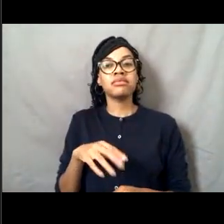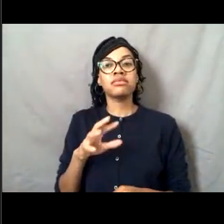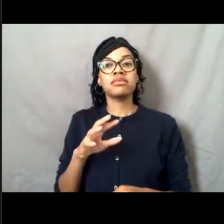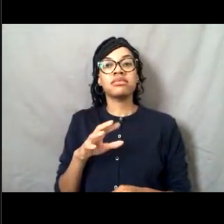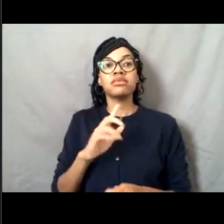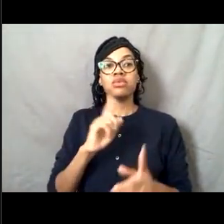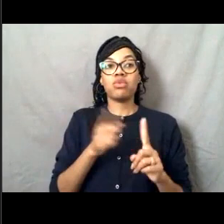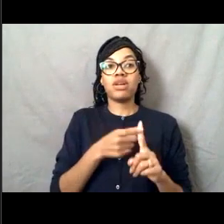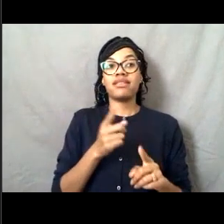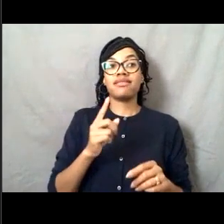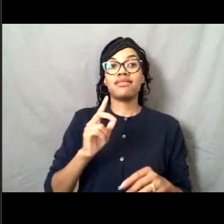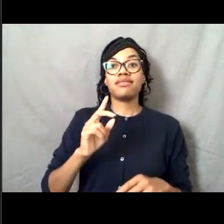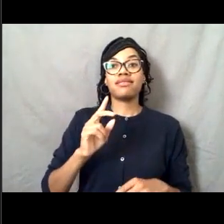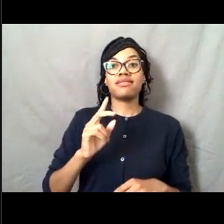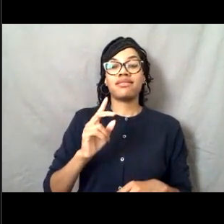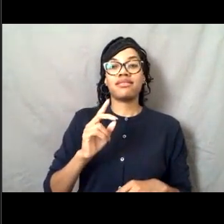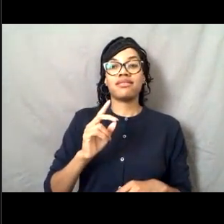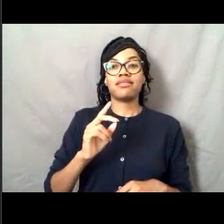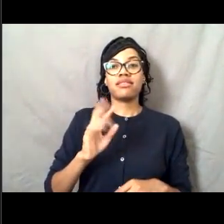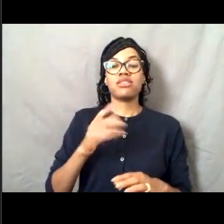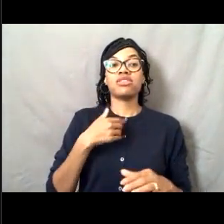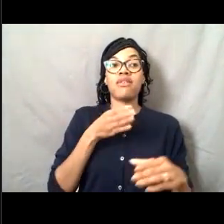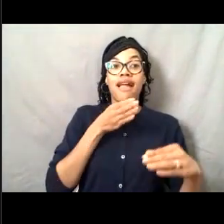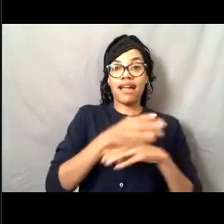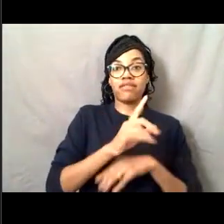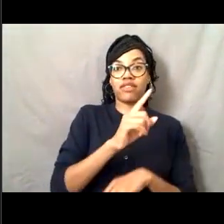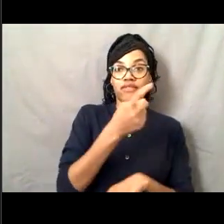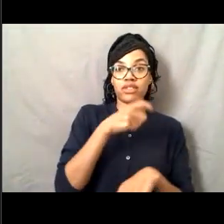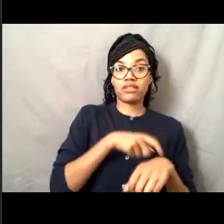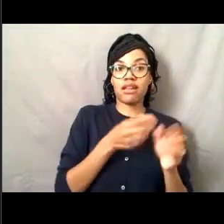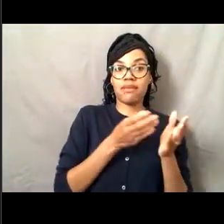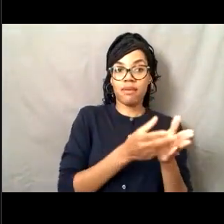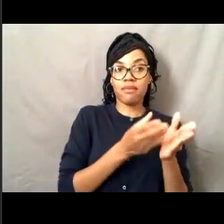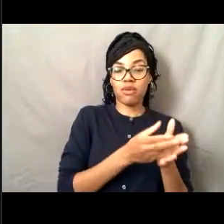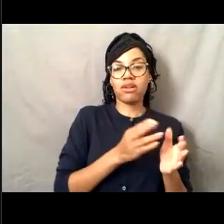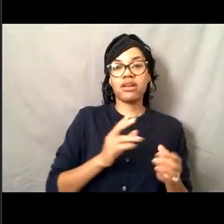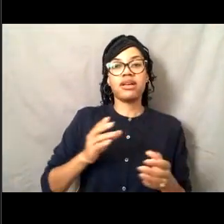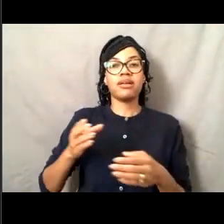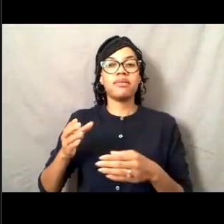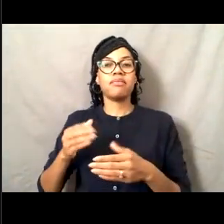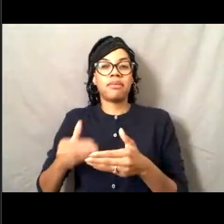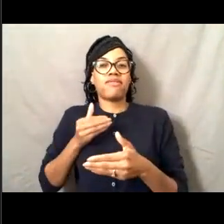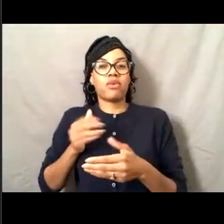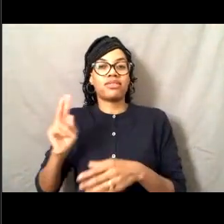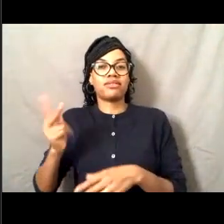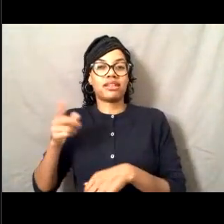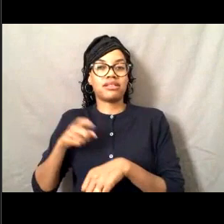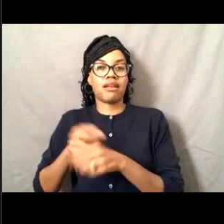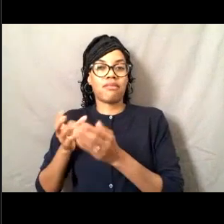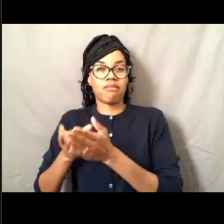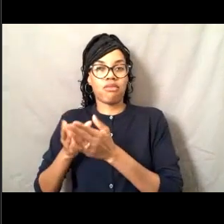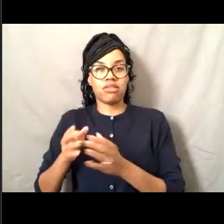before I was on the second time. Most of the time, unfortunately Pavlof was covered